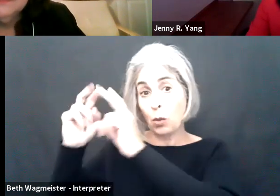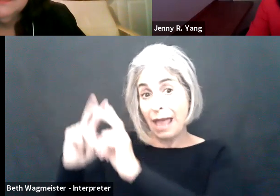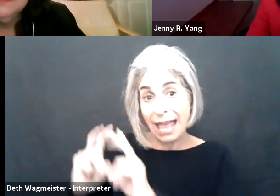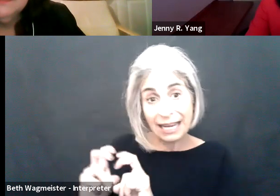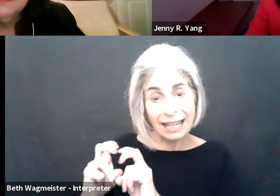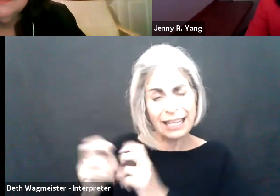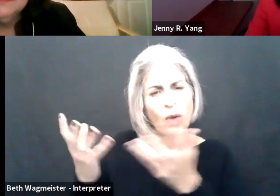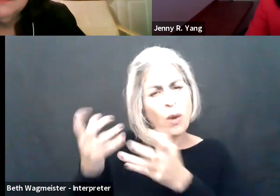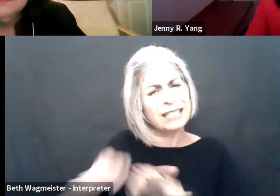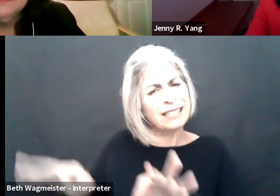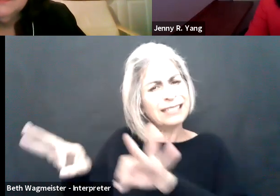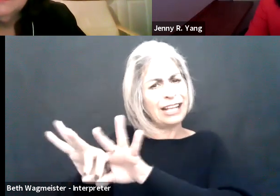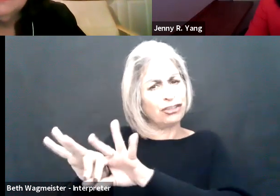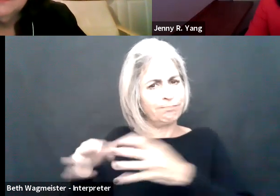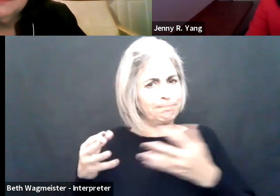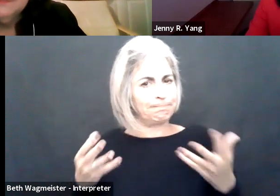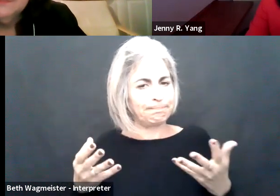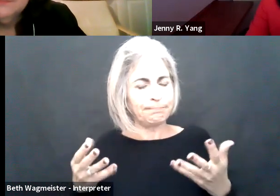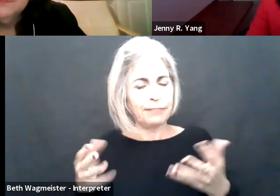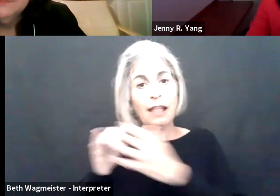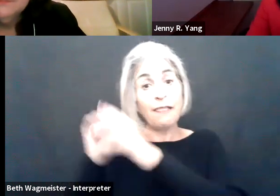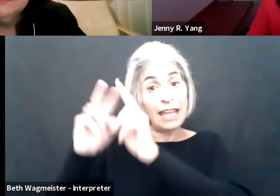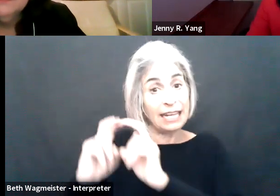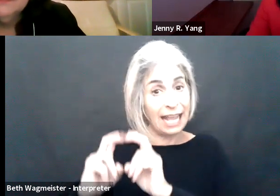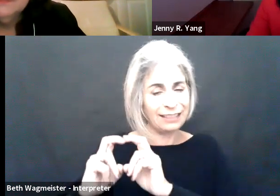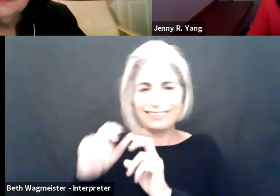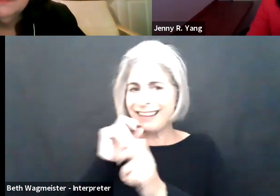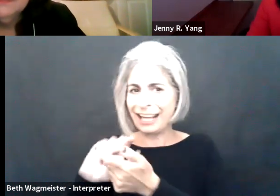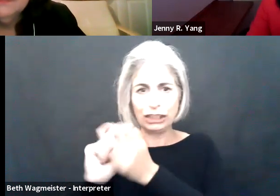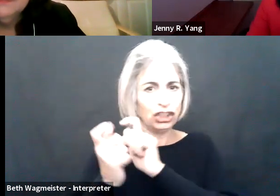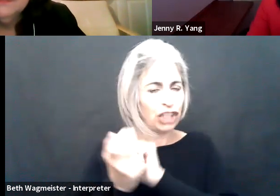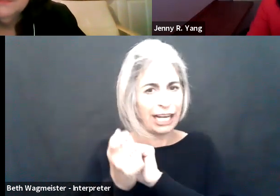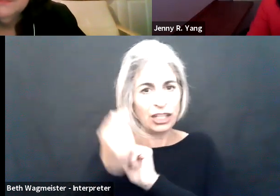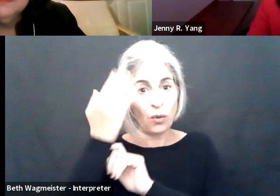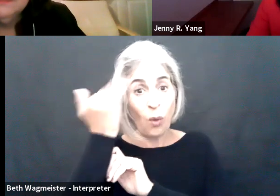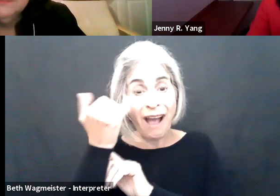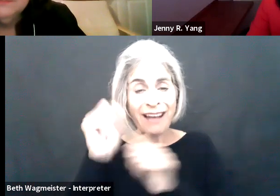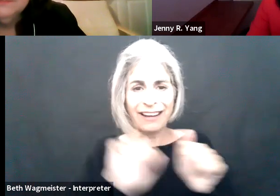the job. So in analyzing what is essential, that